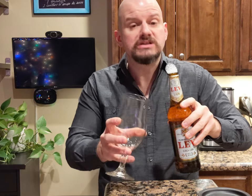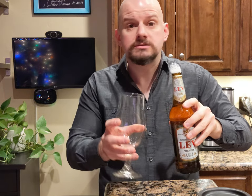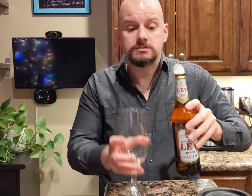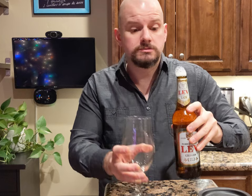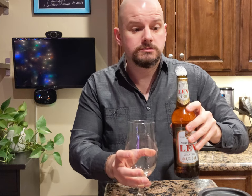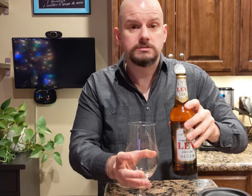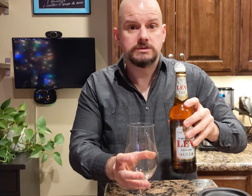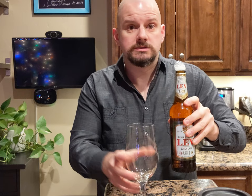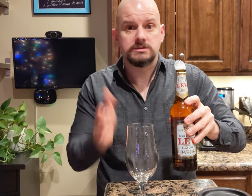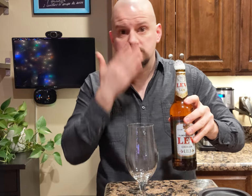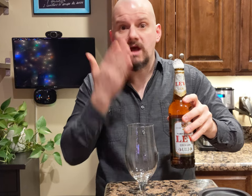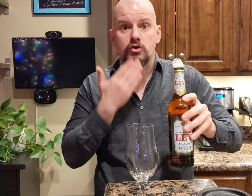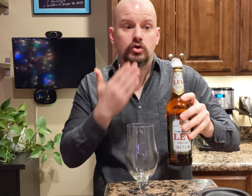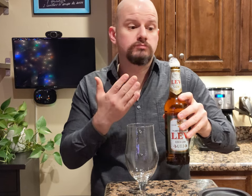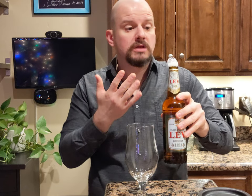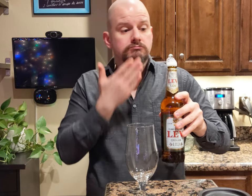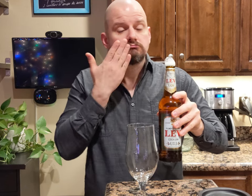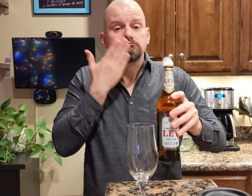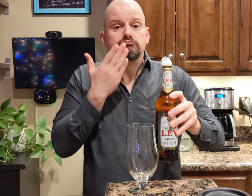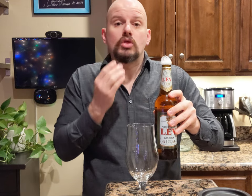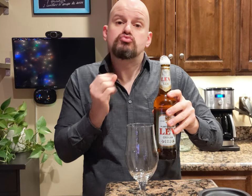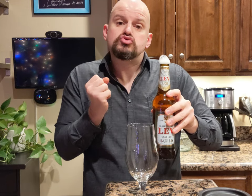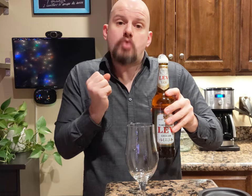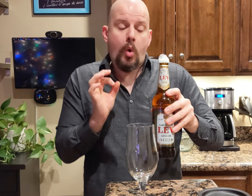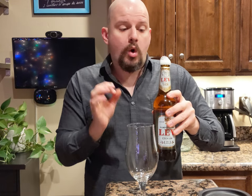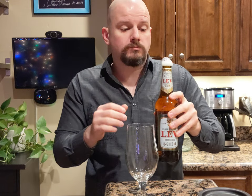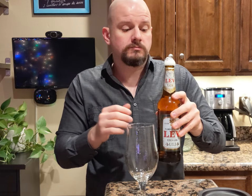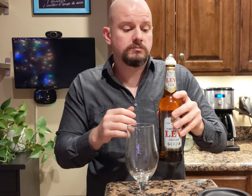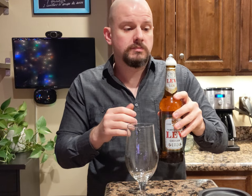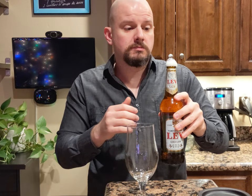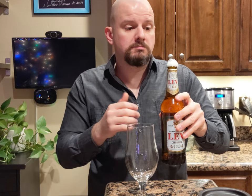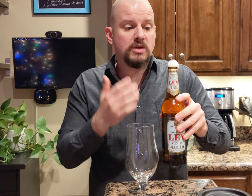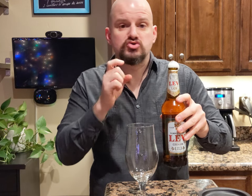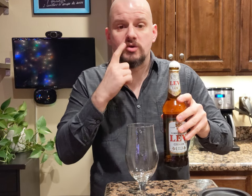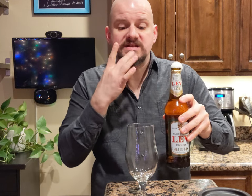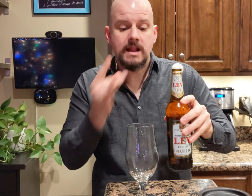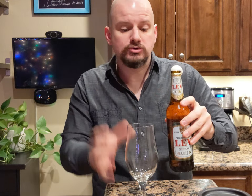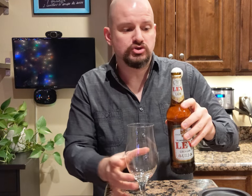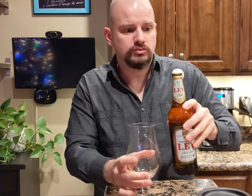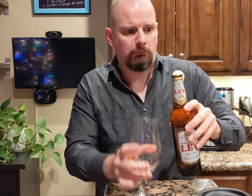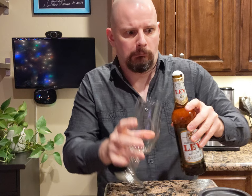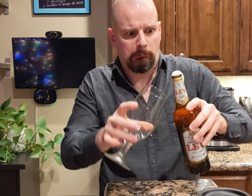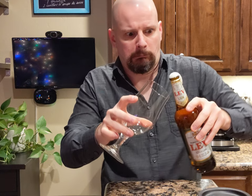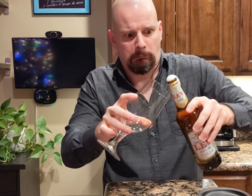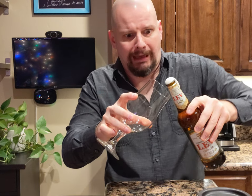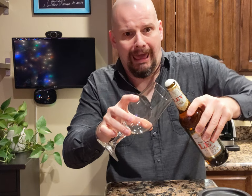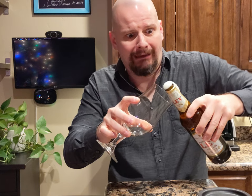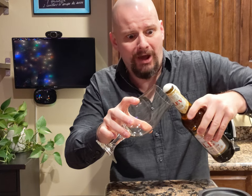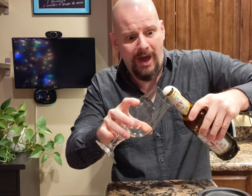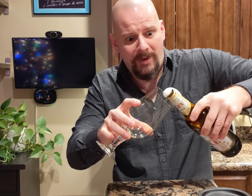It smells good and soothing but strong. It should be delicious. Oy hey, hey!